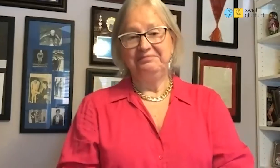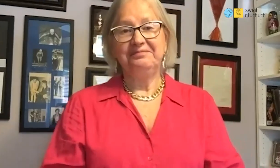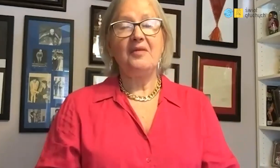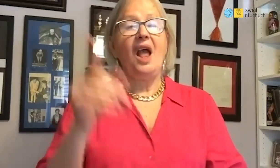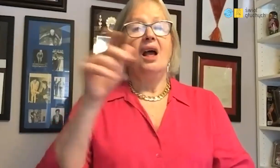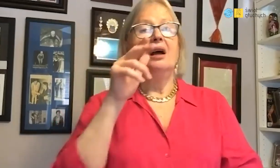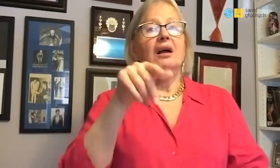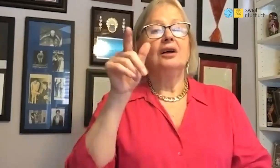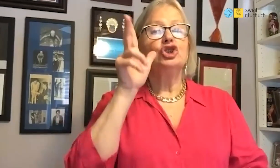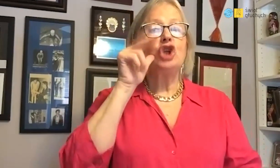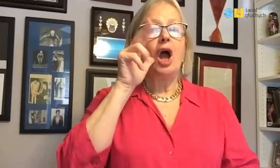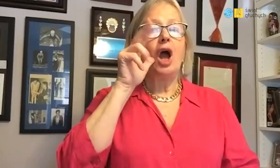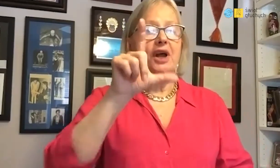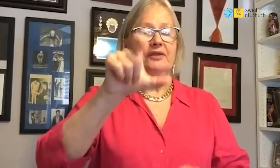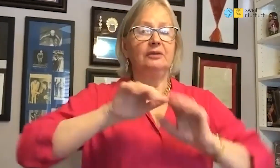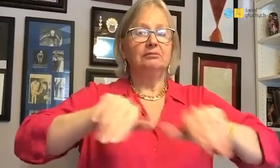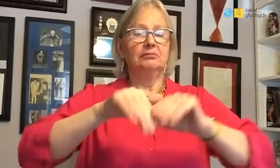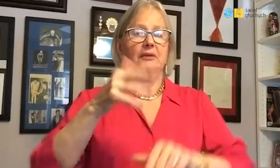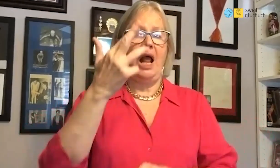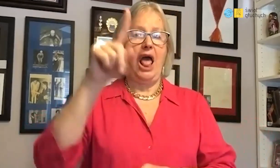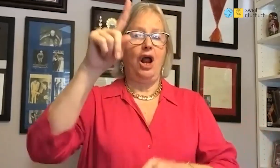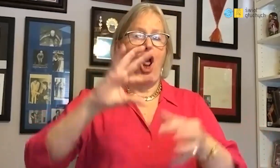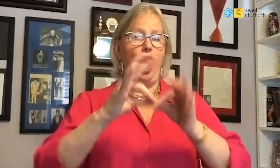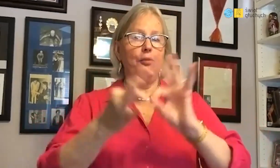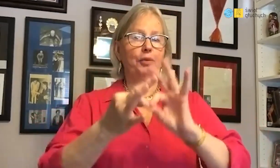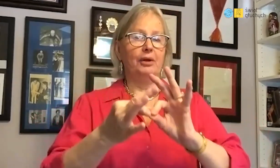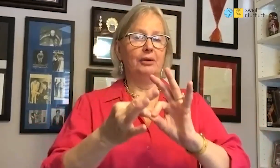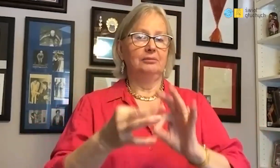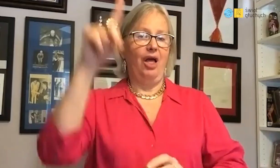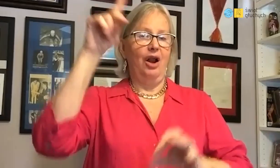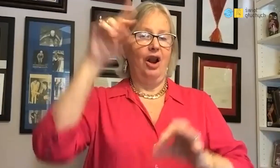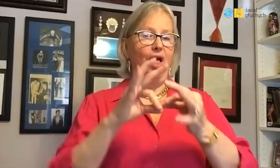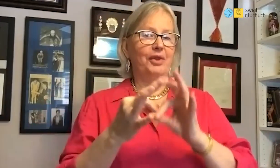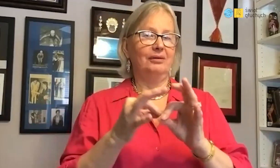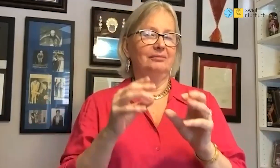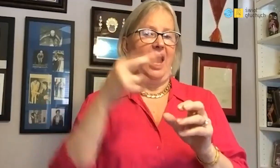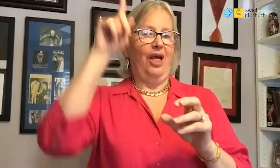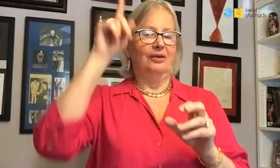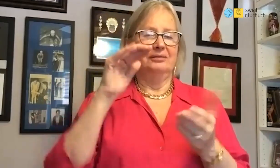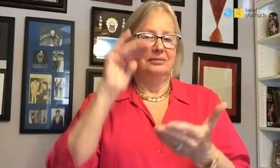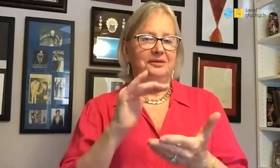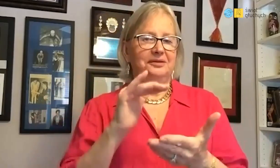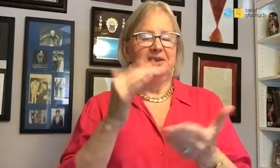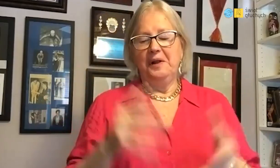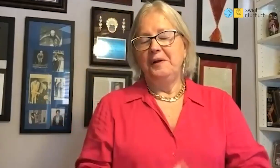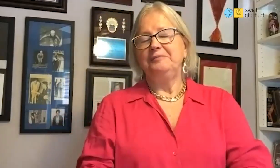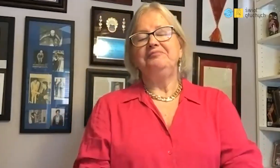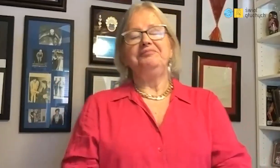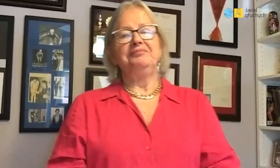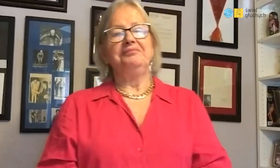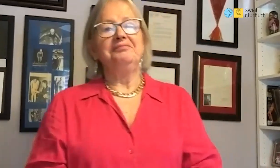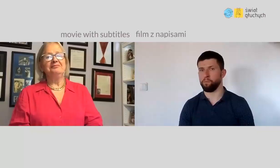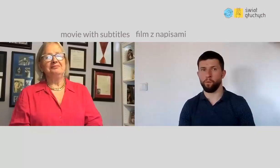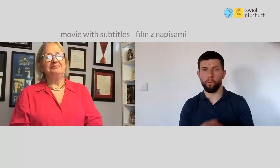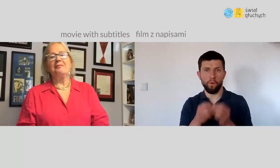setting a record in swimming breaststroke for 200m.